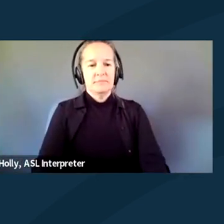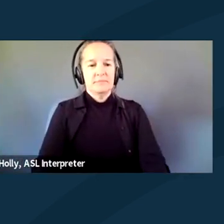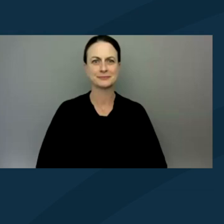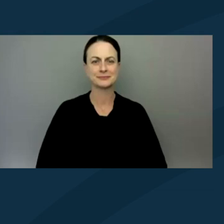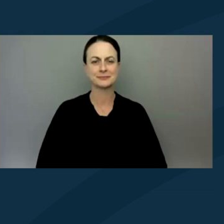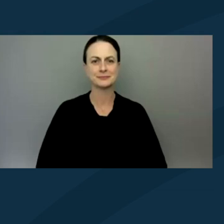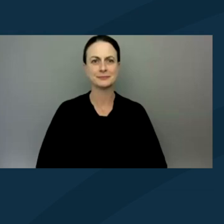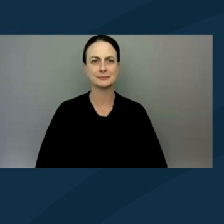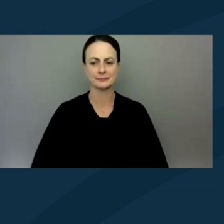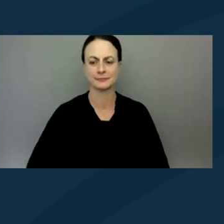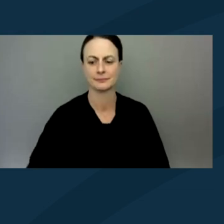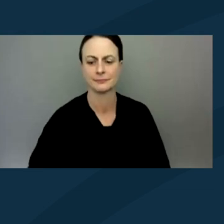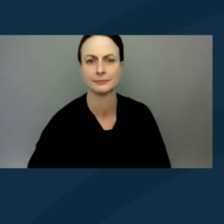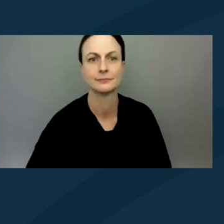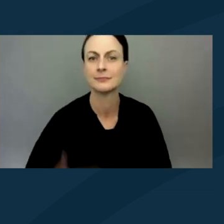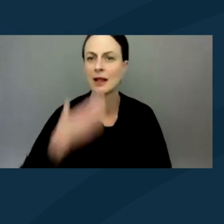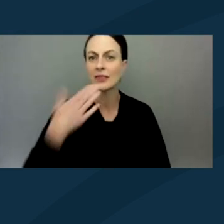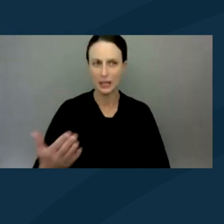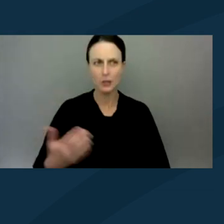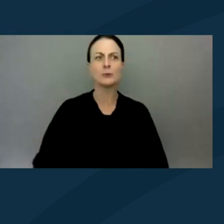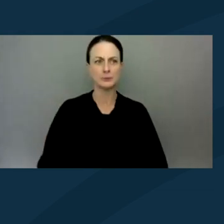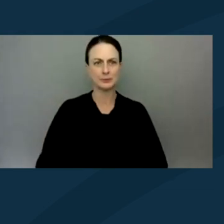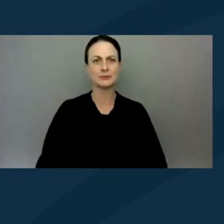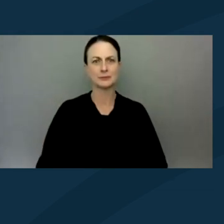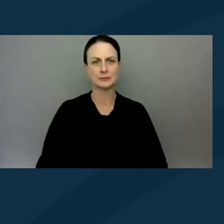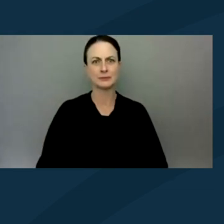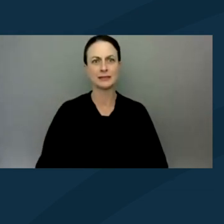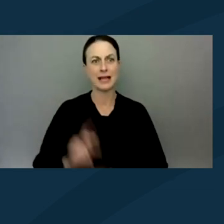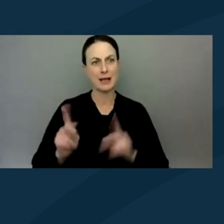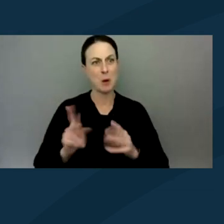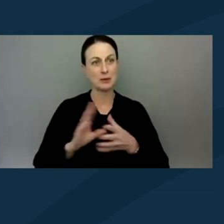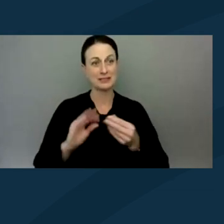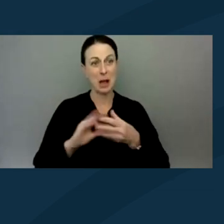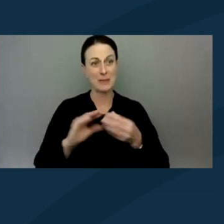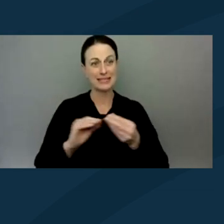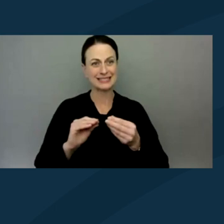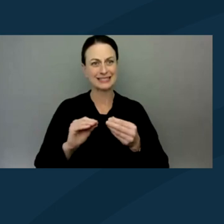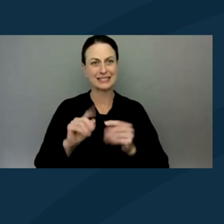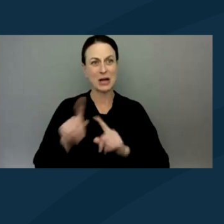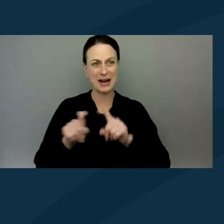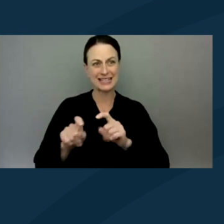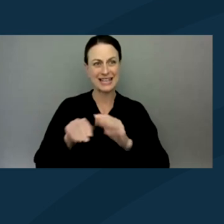Yeah, thank you. Anita, folks in the comments, they're asking if they can get access to your guide.